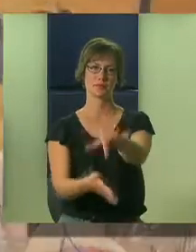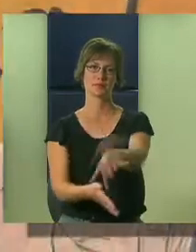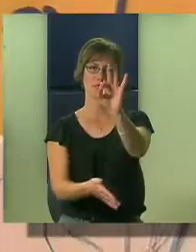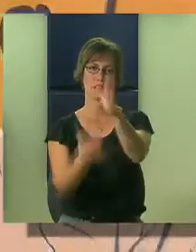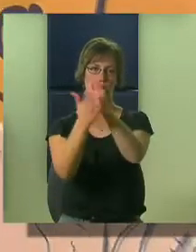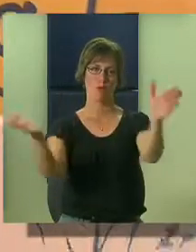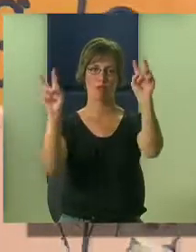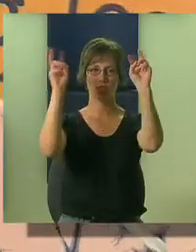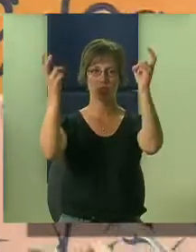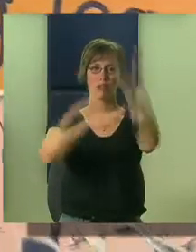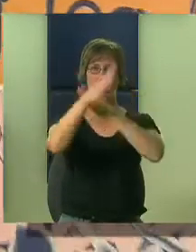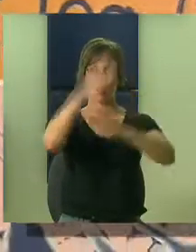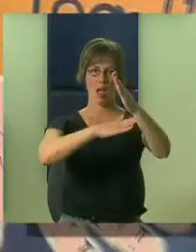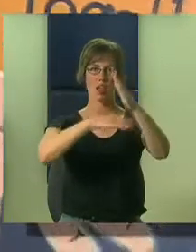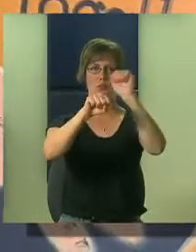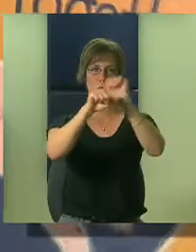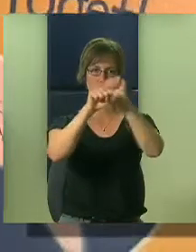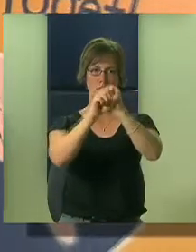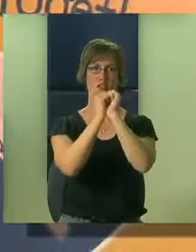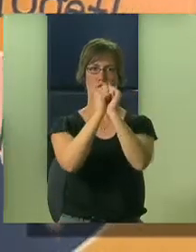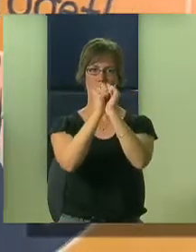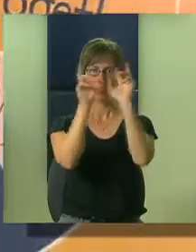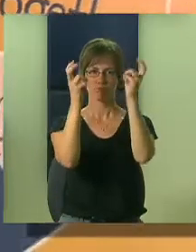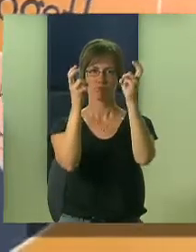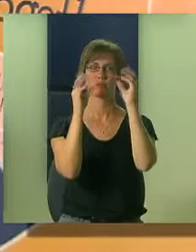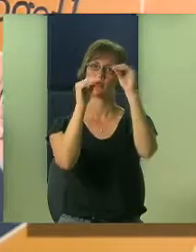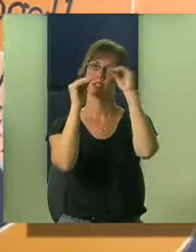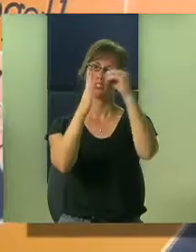The school selected as an overall theme, "Hands Working Together" for teaching